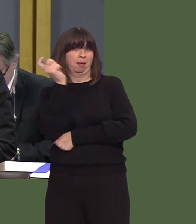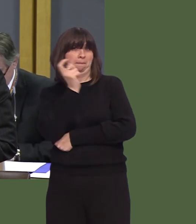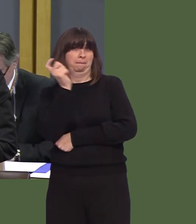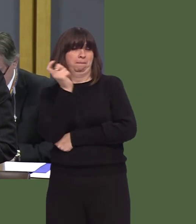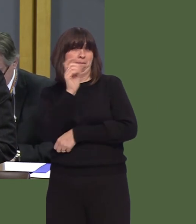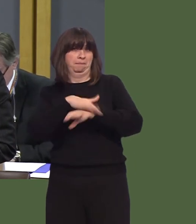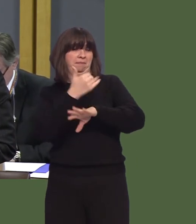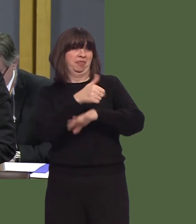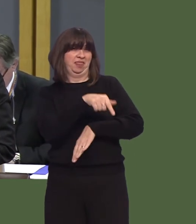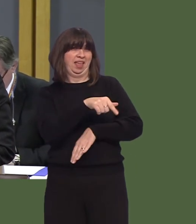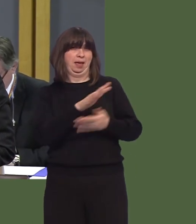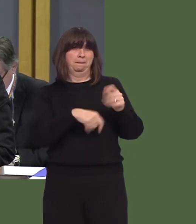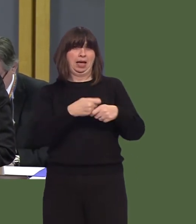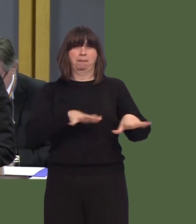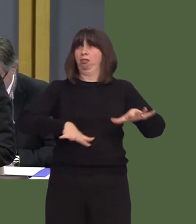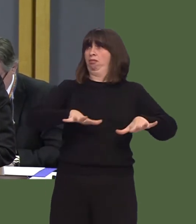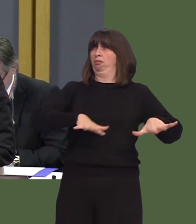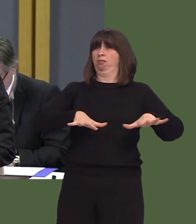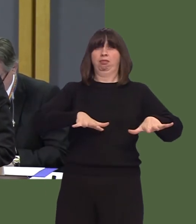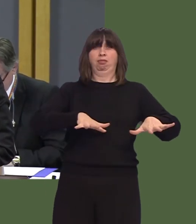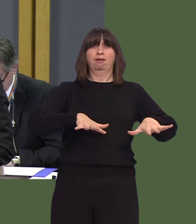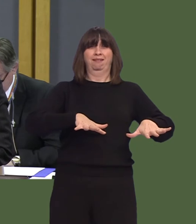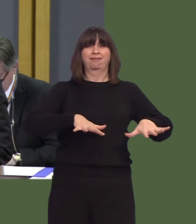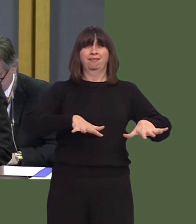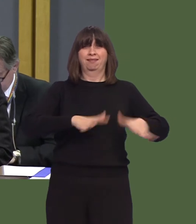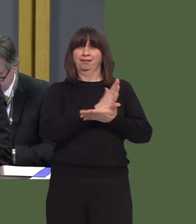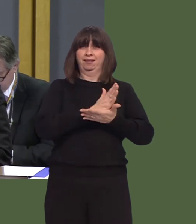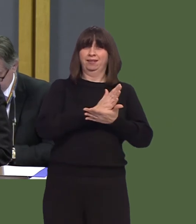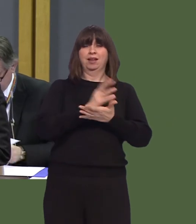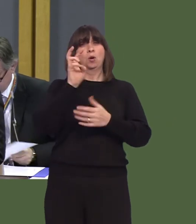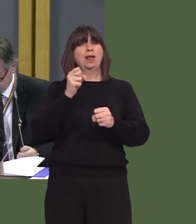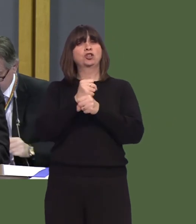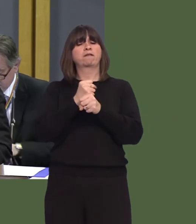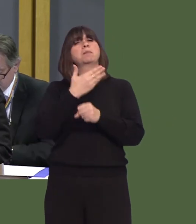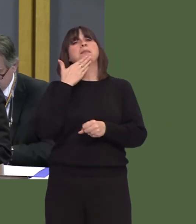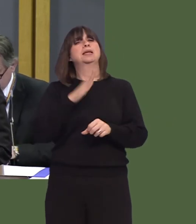There's definitely uncertainty there because of that. Now, what we want is the Welsh Government to remove that uncertainty.